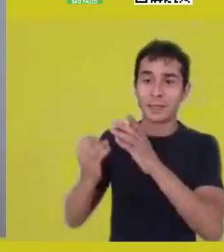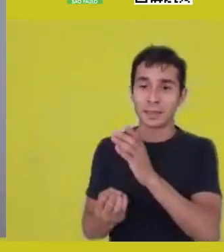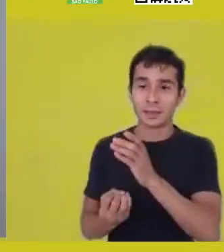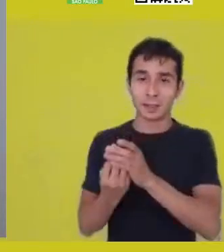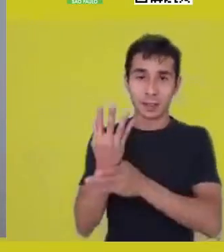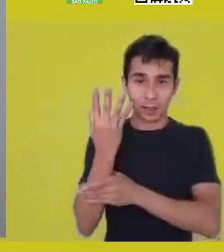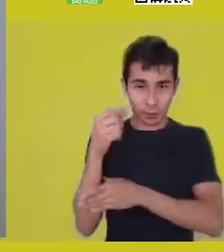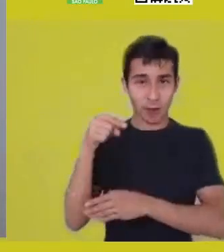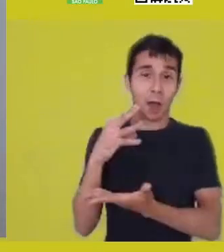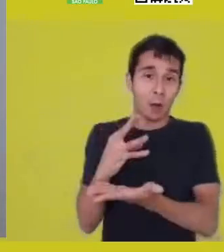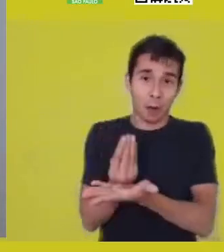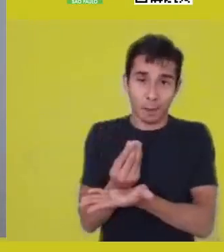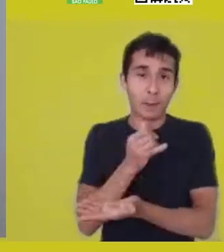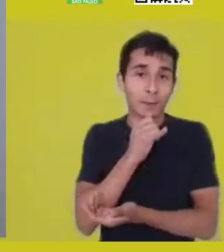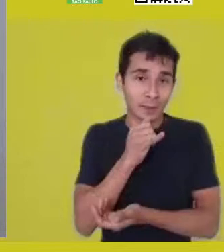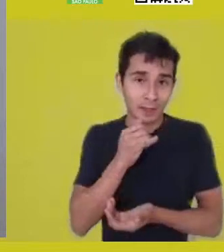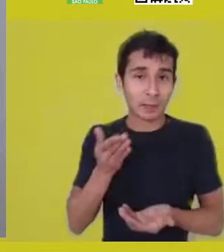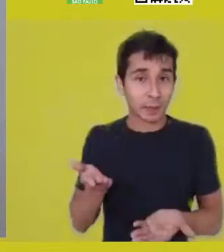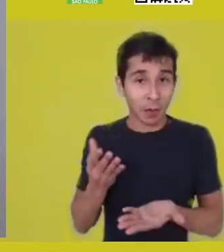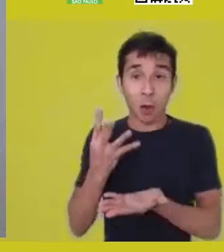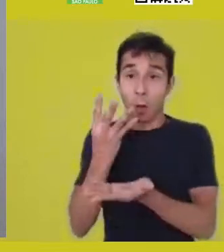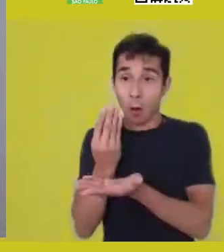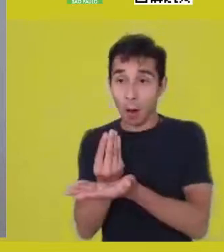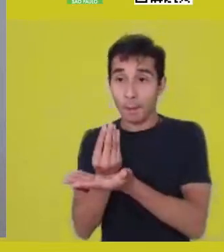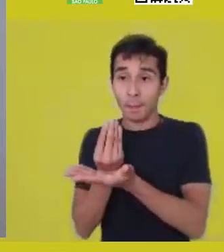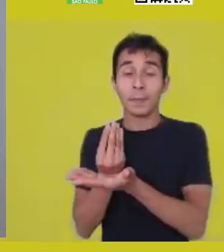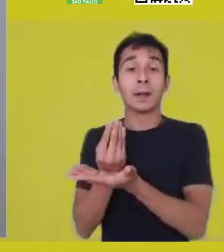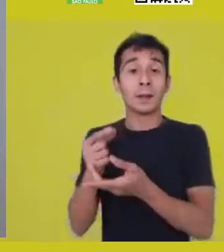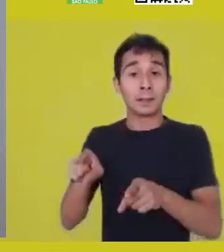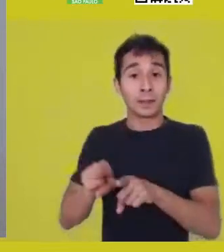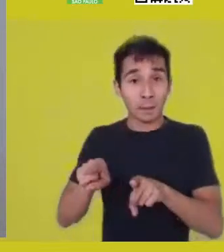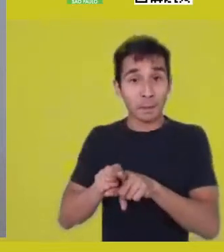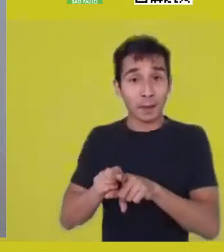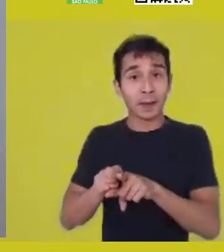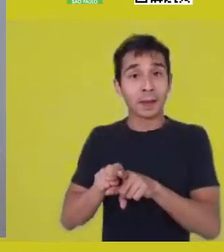By the same token, you cannot talk about being standing still,